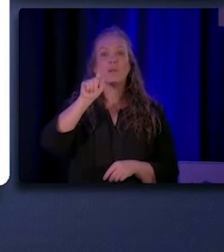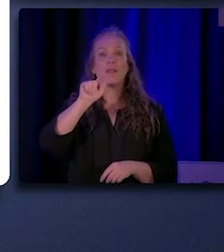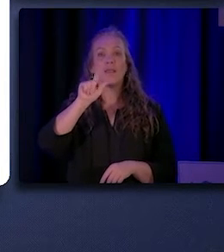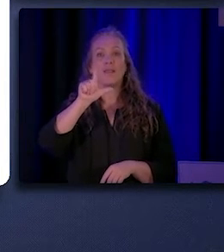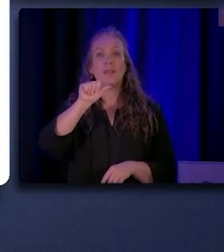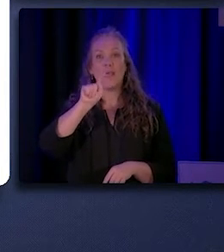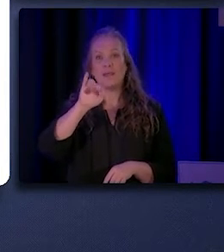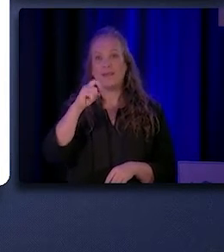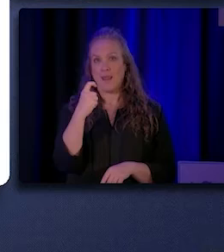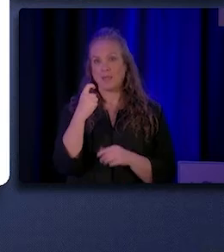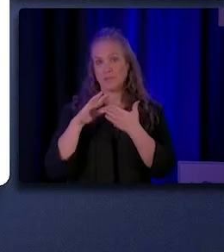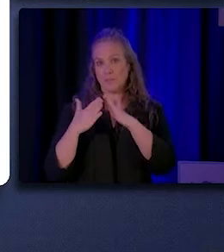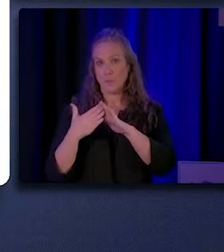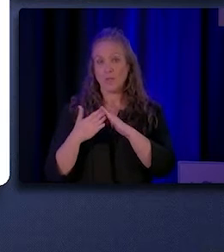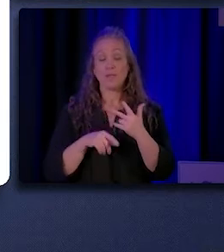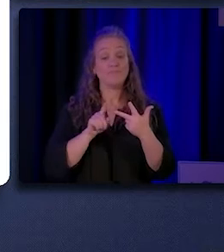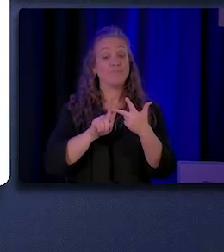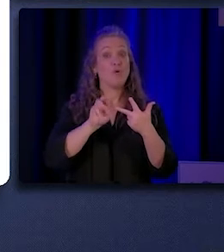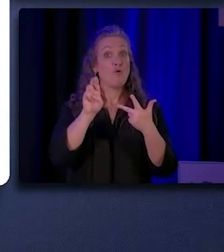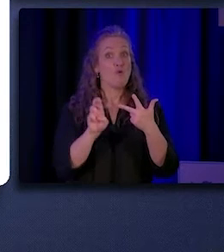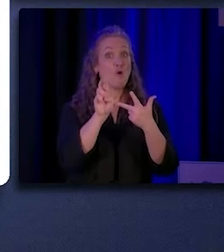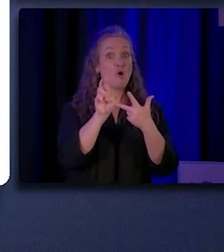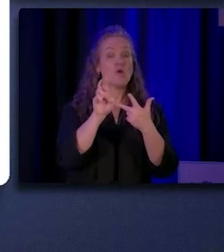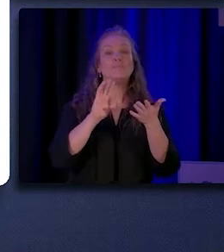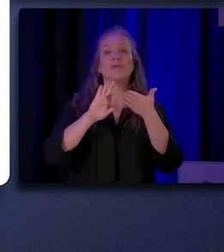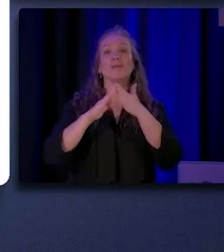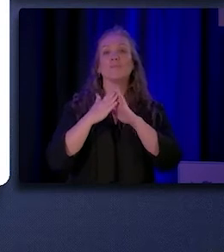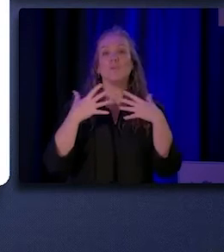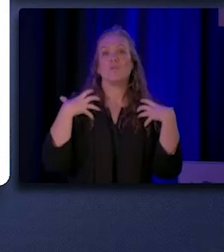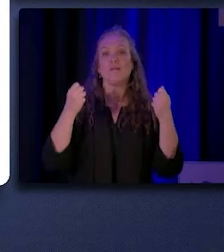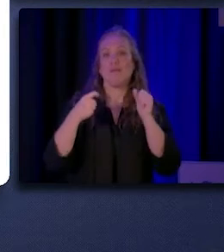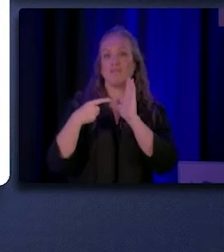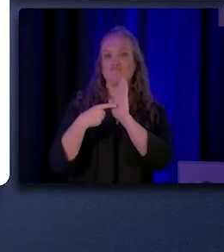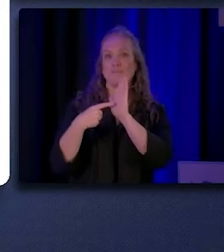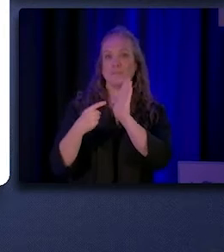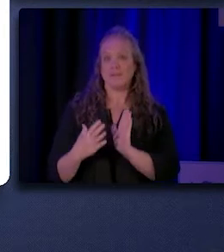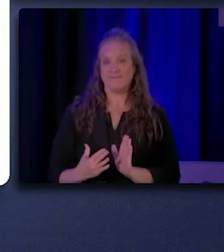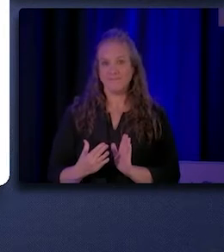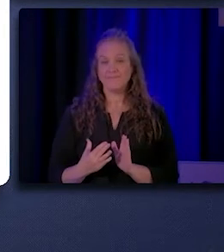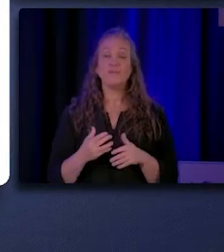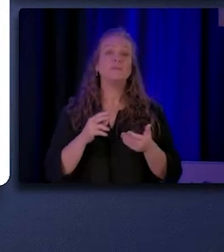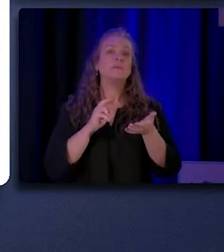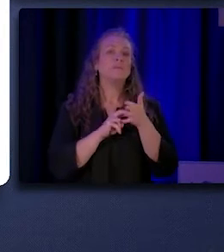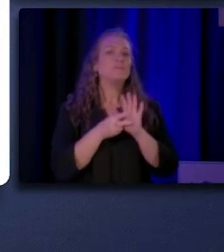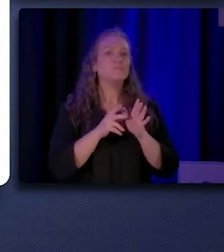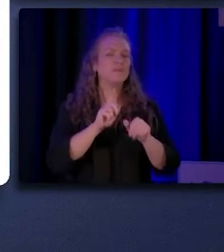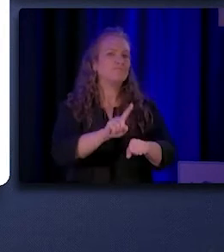and the R stands for community health representatives who have long worked in American Indian